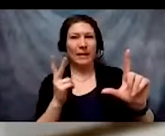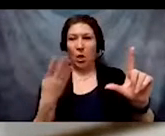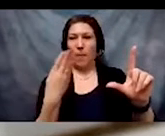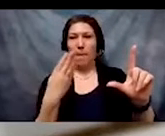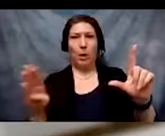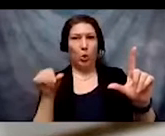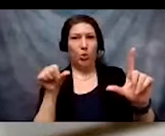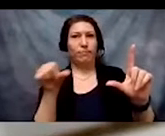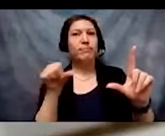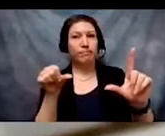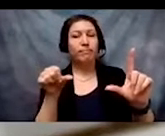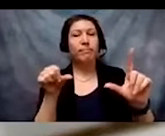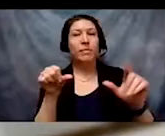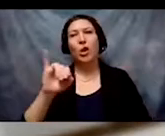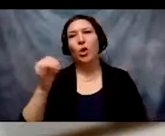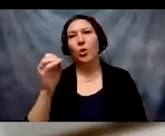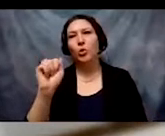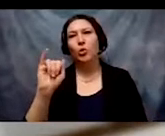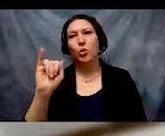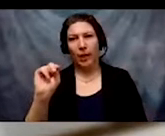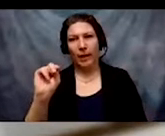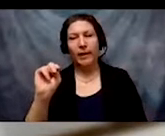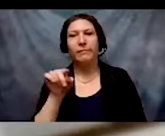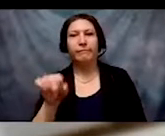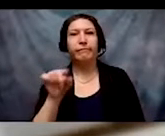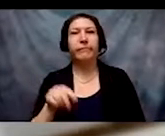switch to group 1 for ASL interpretation